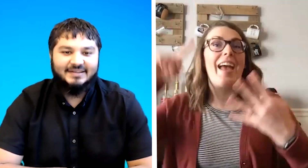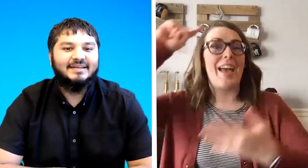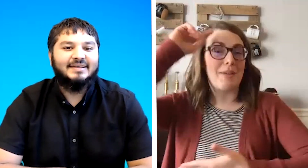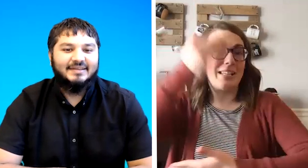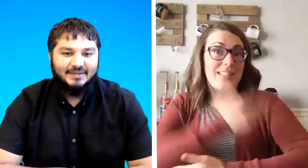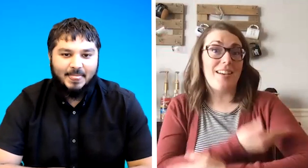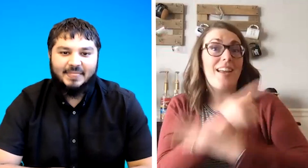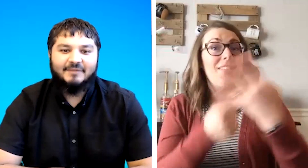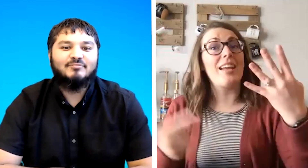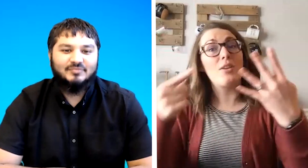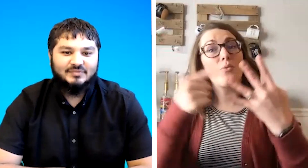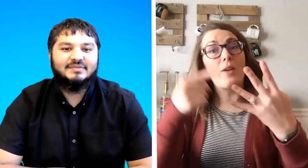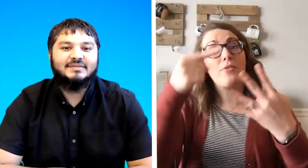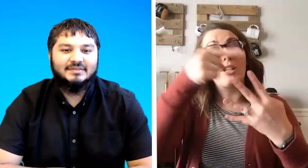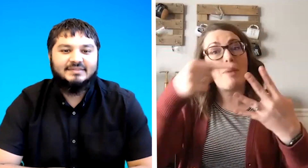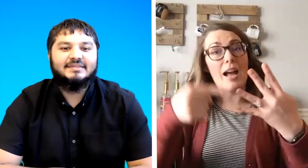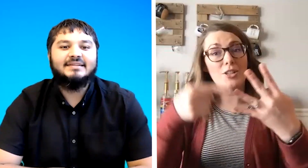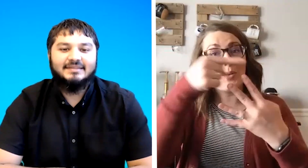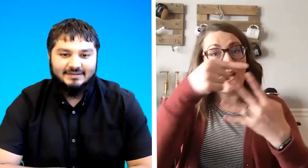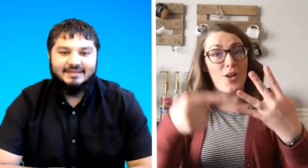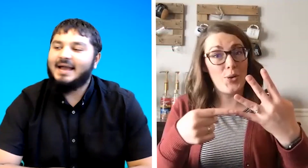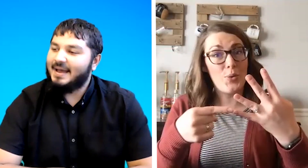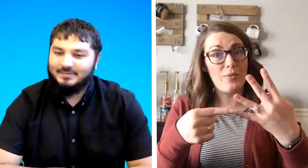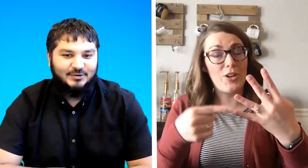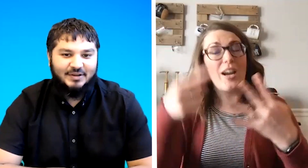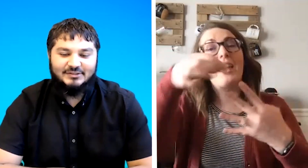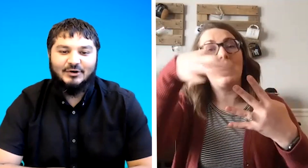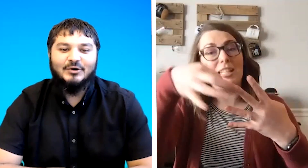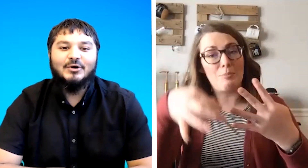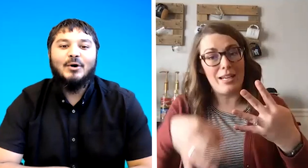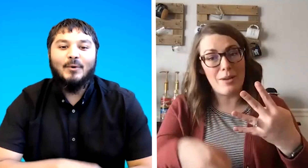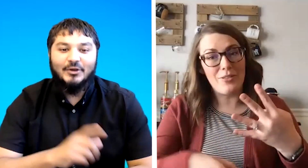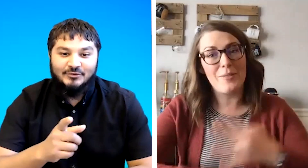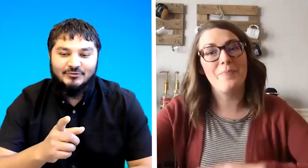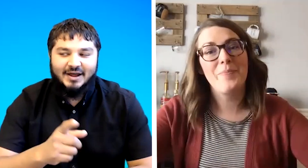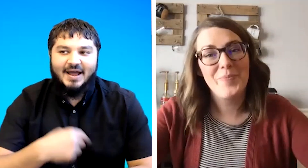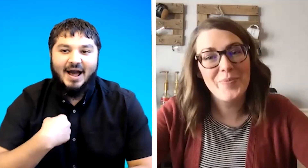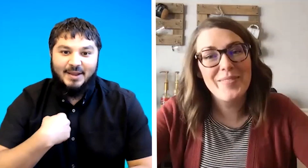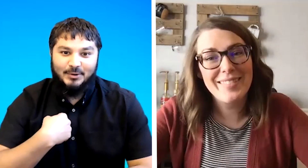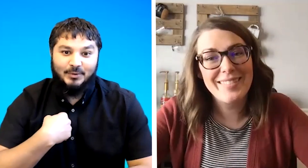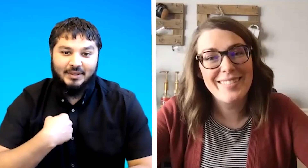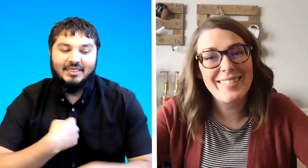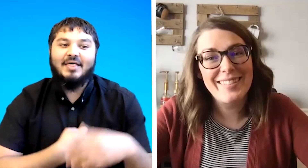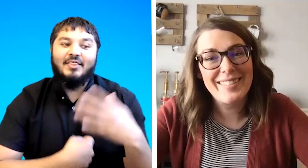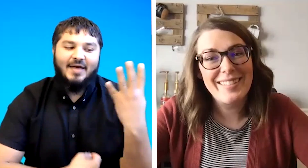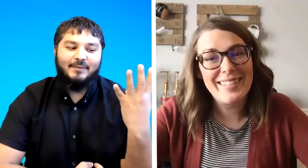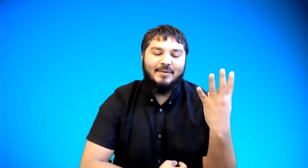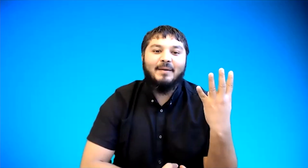and my son and then i can reference back to whoever what you've done i do it that way my